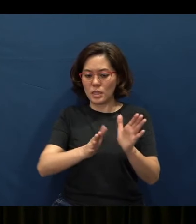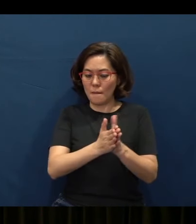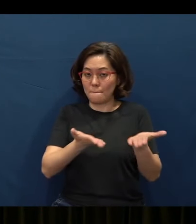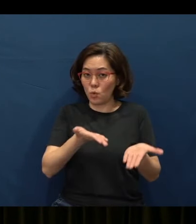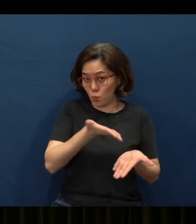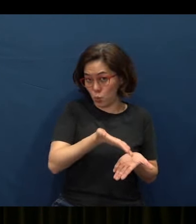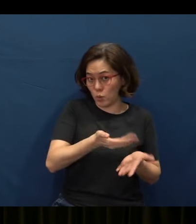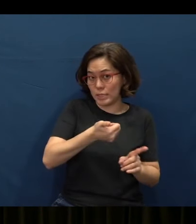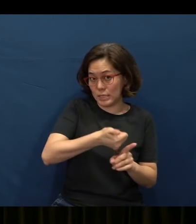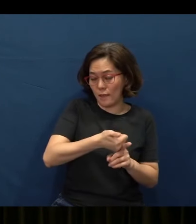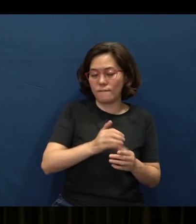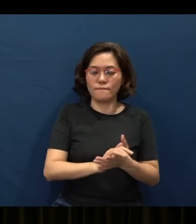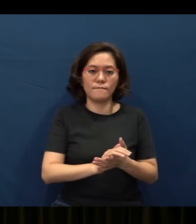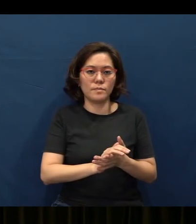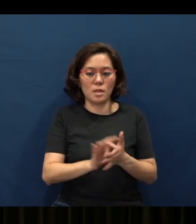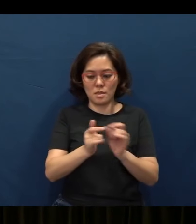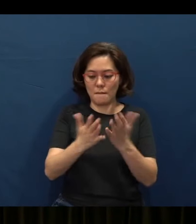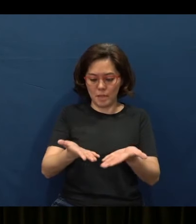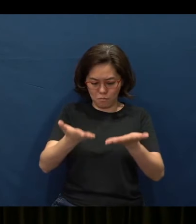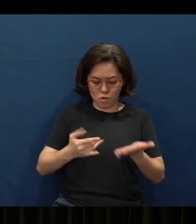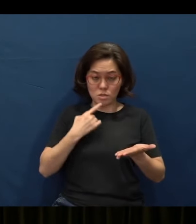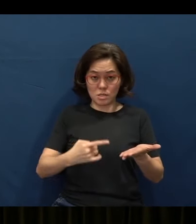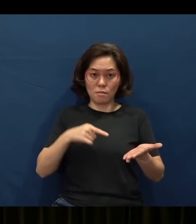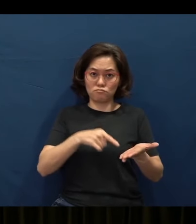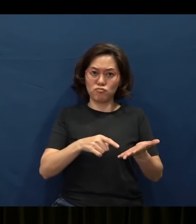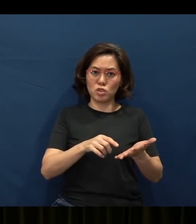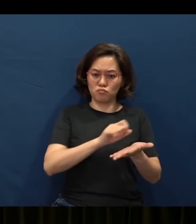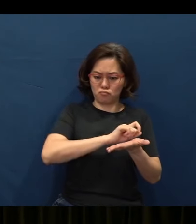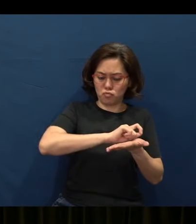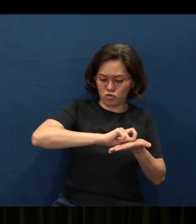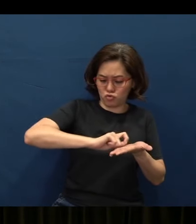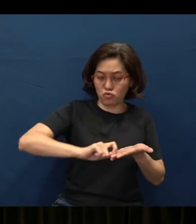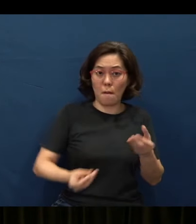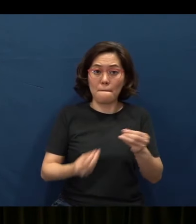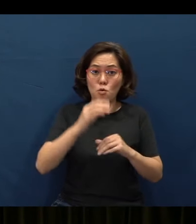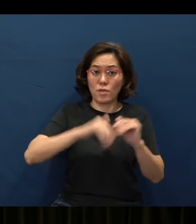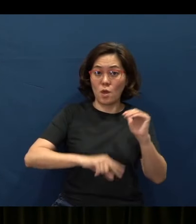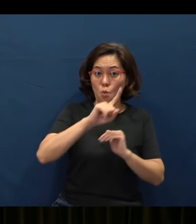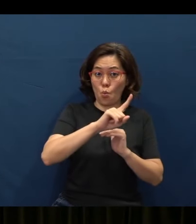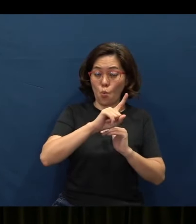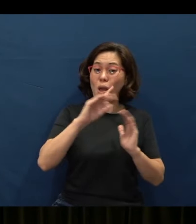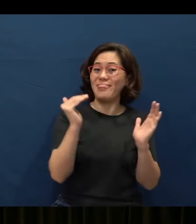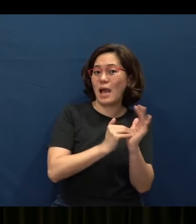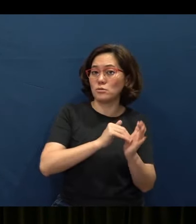And the Bible tells us that he composed more than 1005 songs,